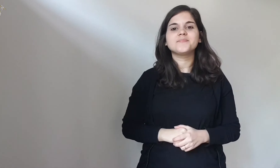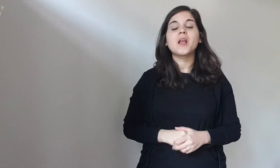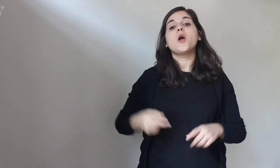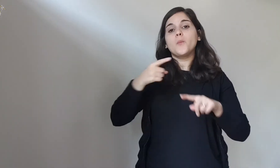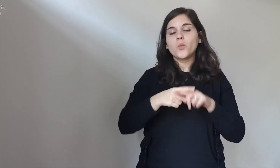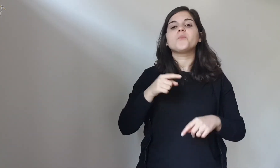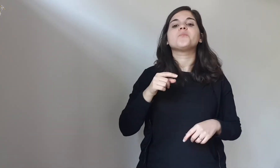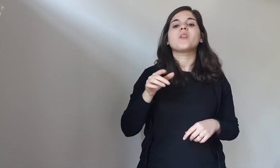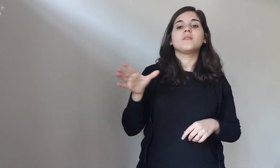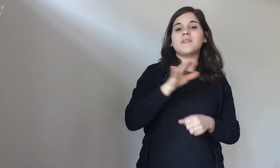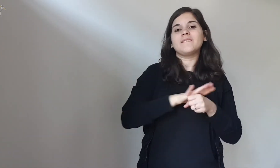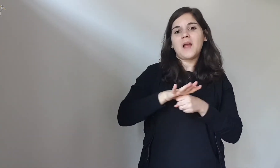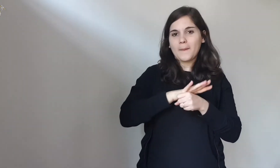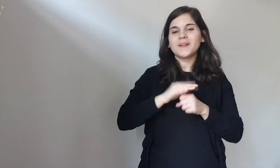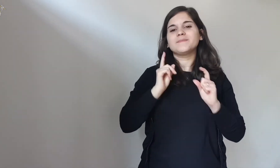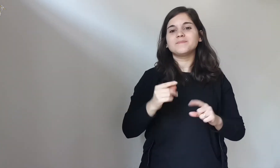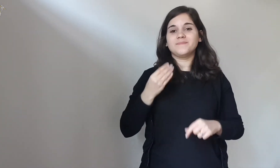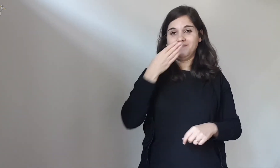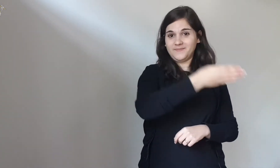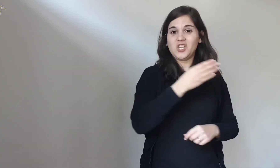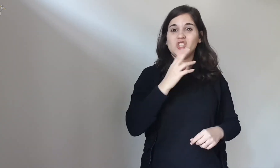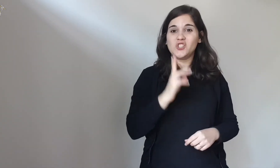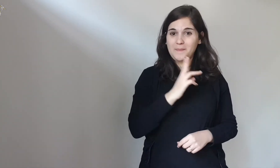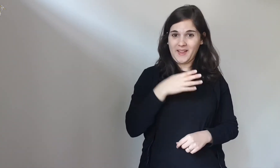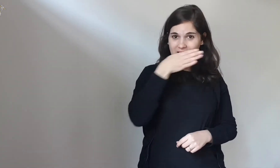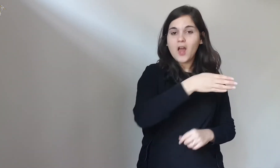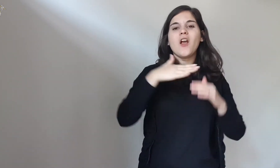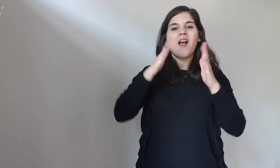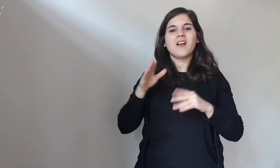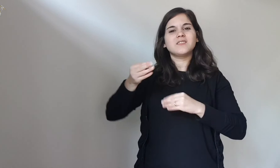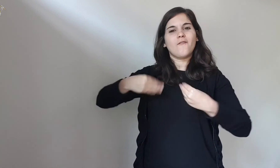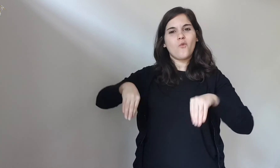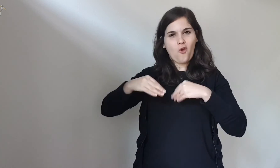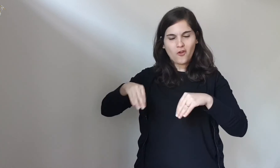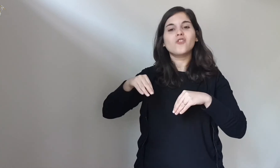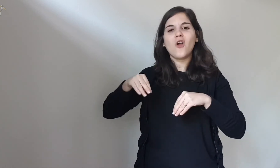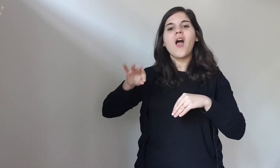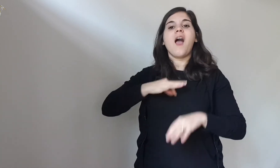The families go to the cemetery, leaving the house empty